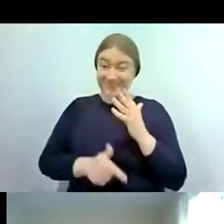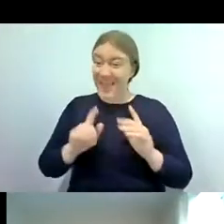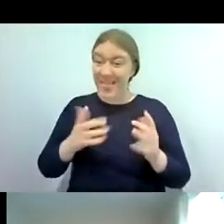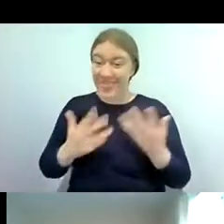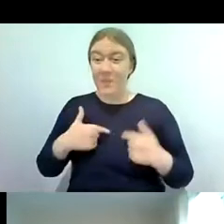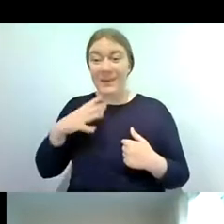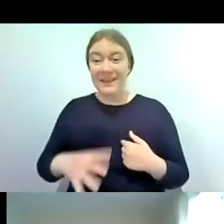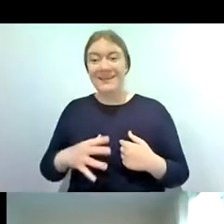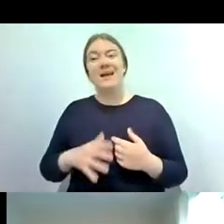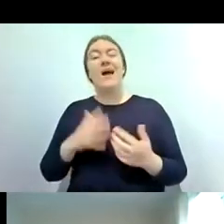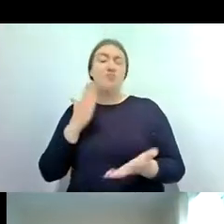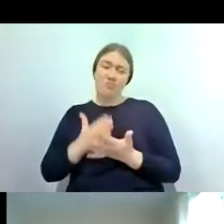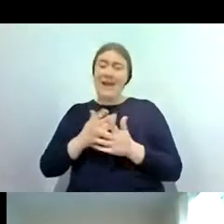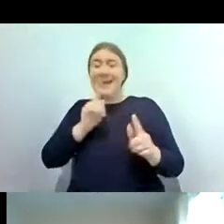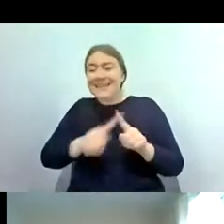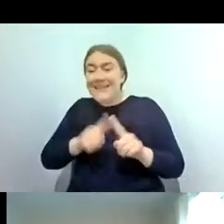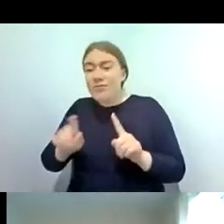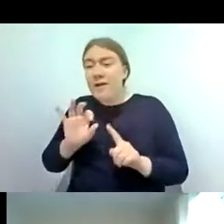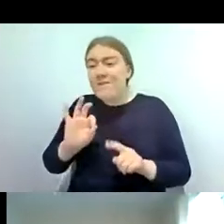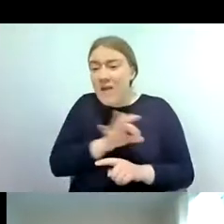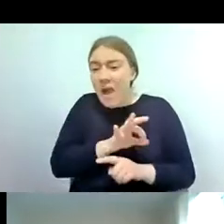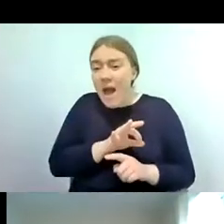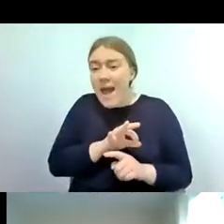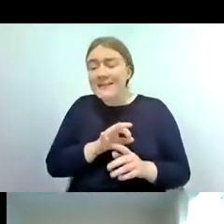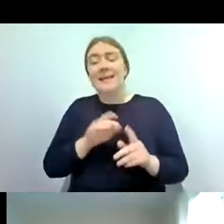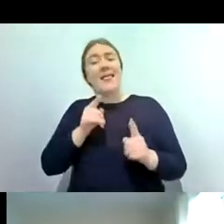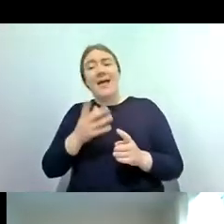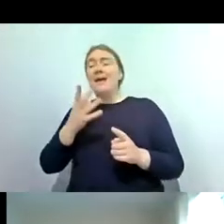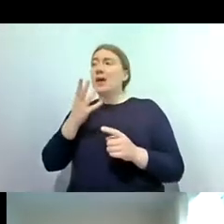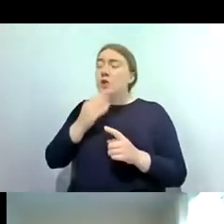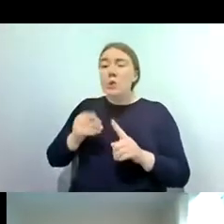different families of caddisfly choose to make cases out of different materials